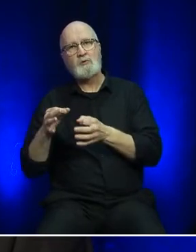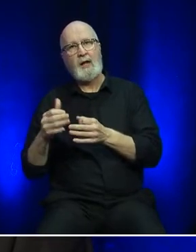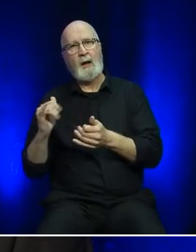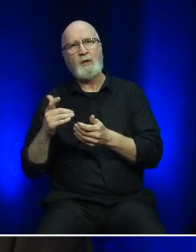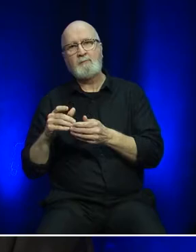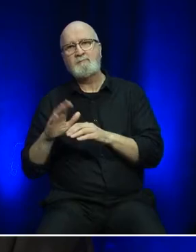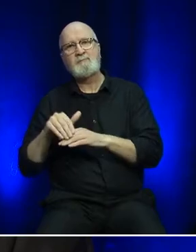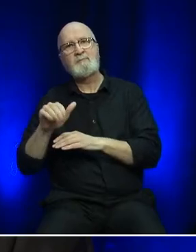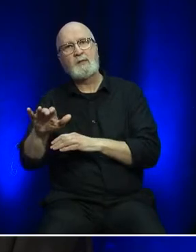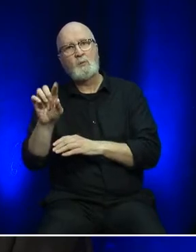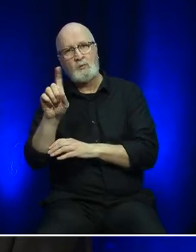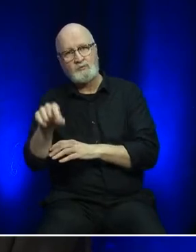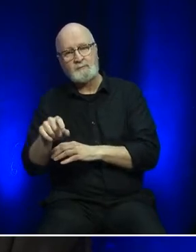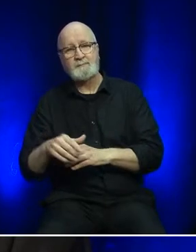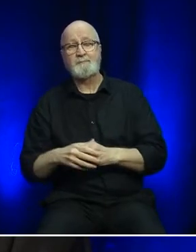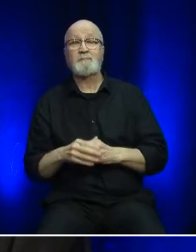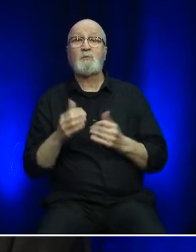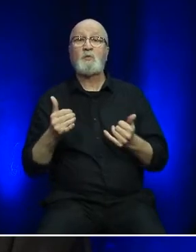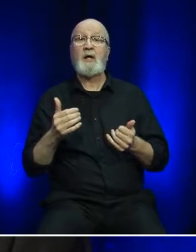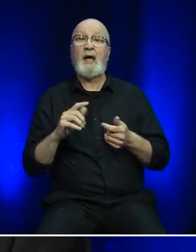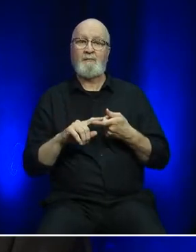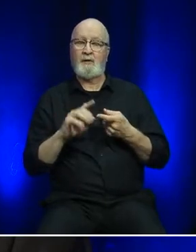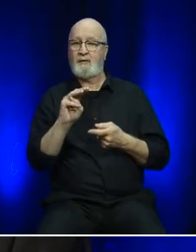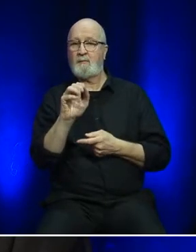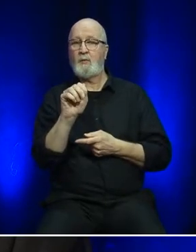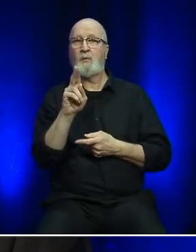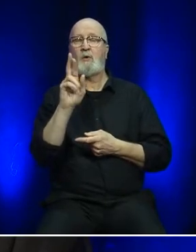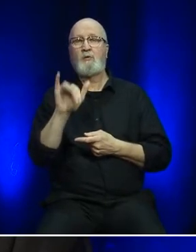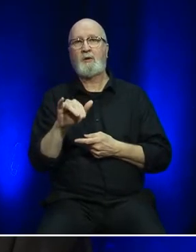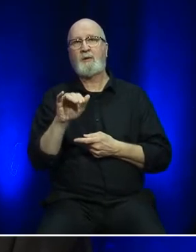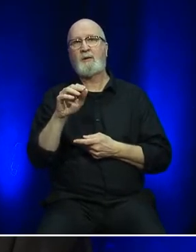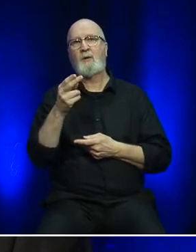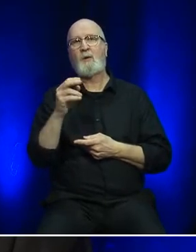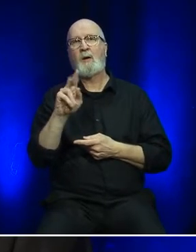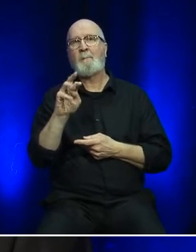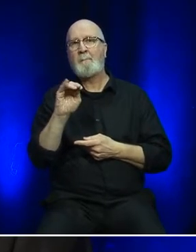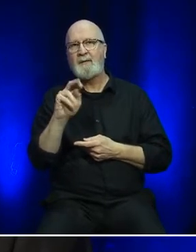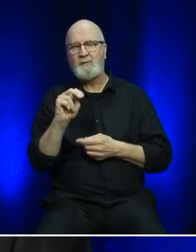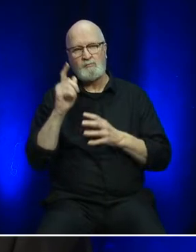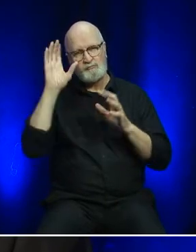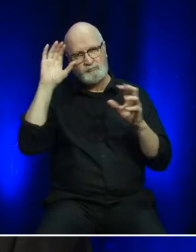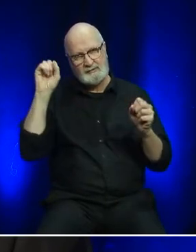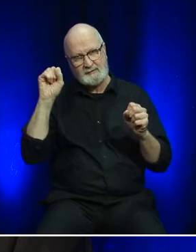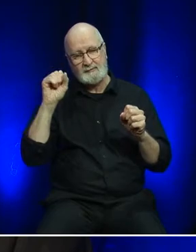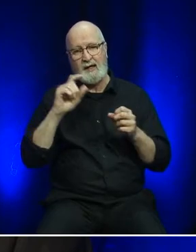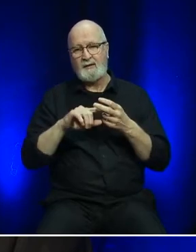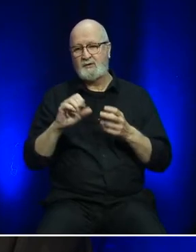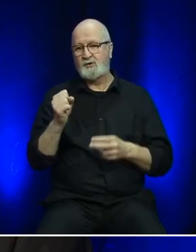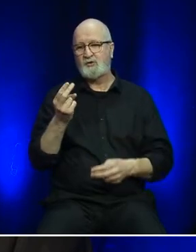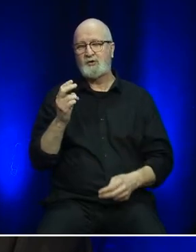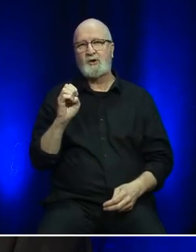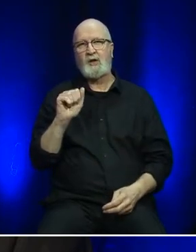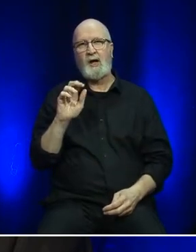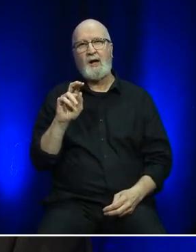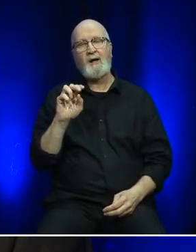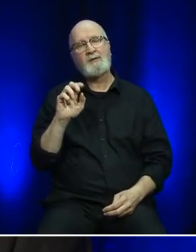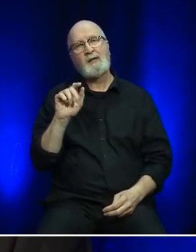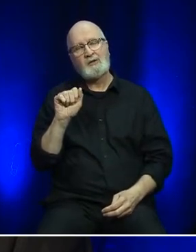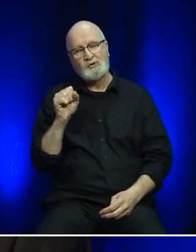Joining me today are Murray Hupman, President and CEO, and Shawn Leamon, Vice President of Finance